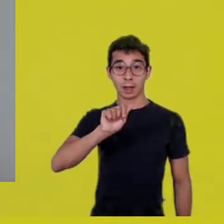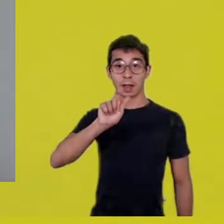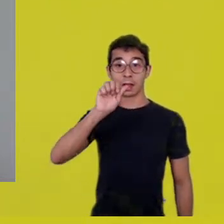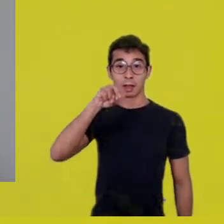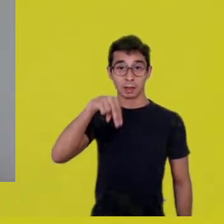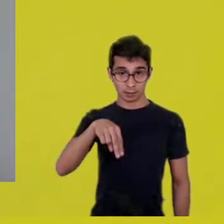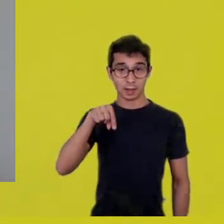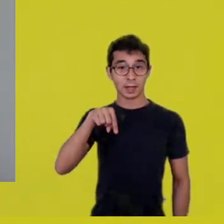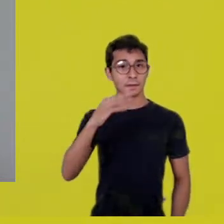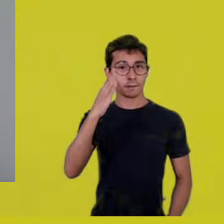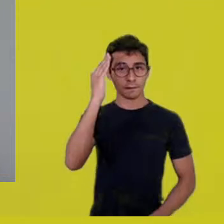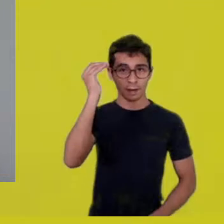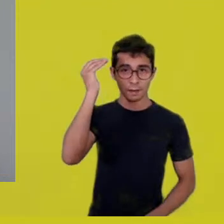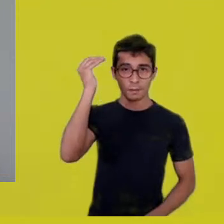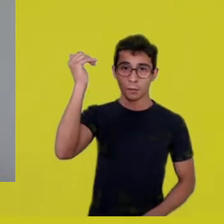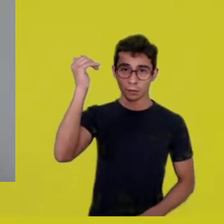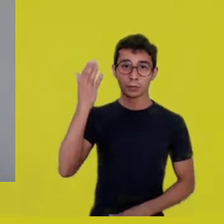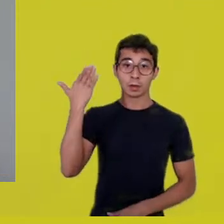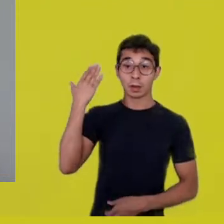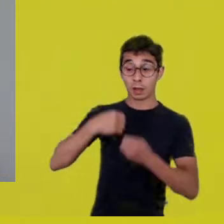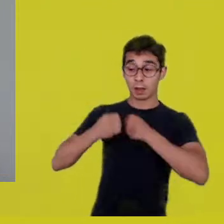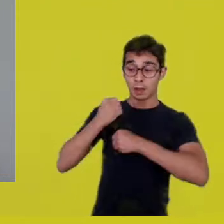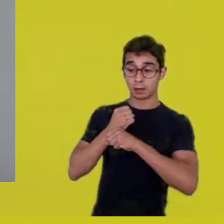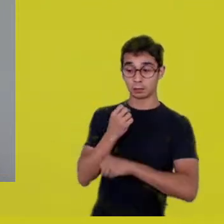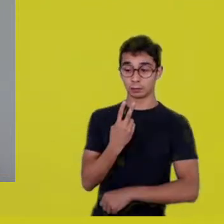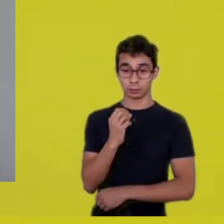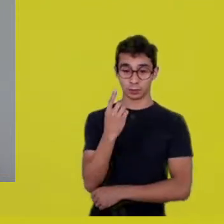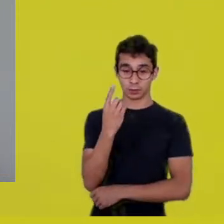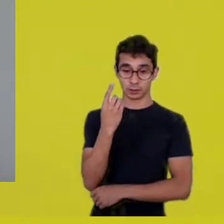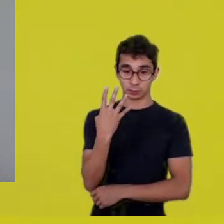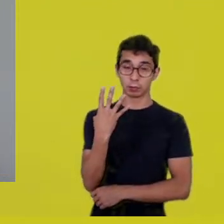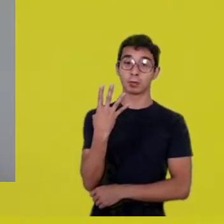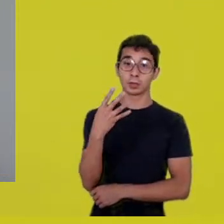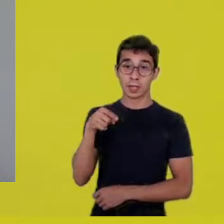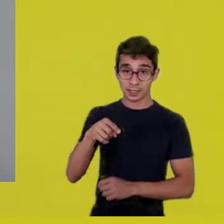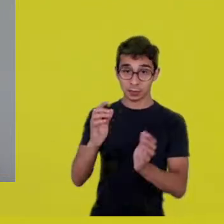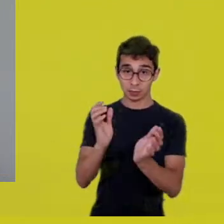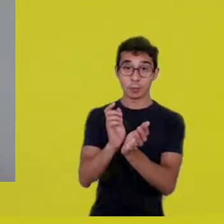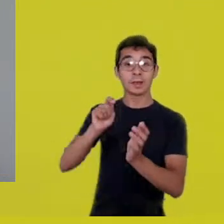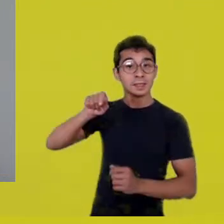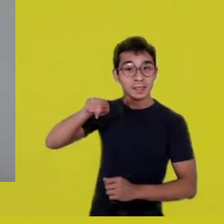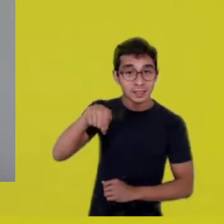recognized in 2014 as part of São Paulo’s immaterial heritage.